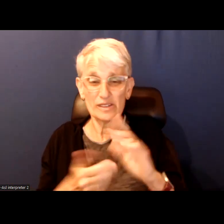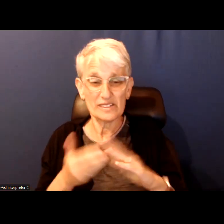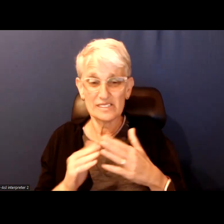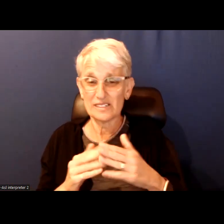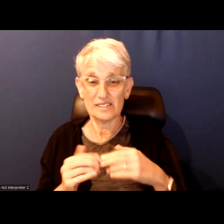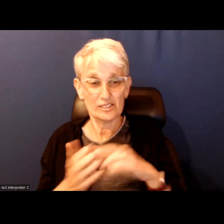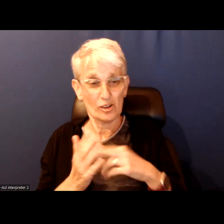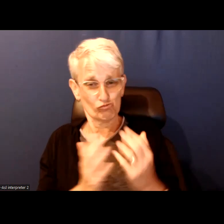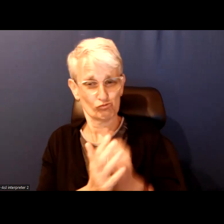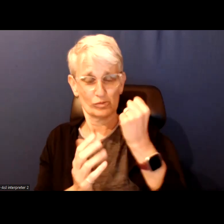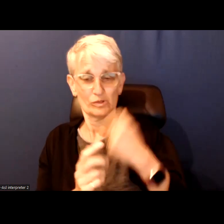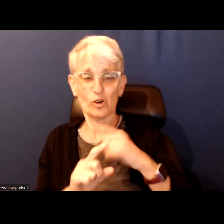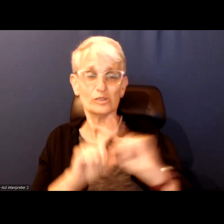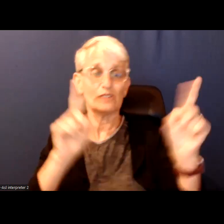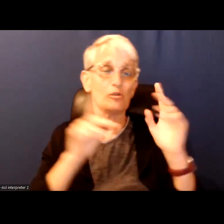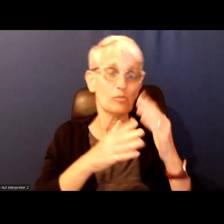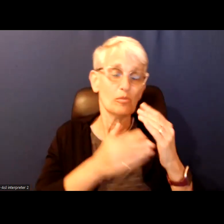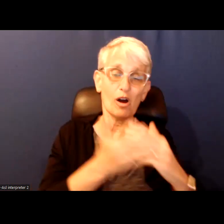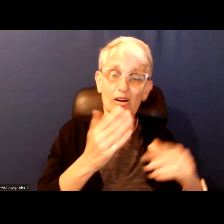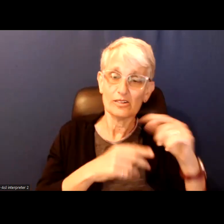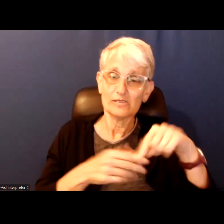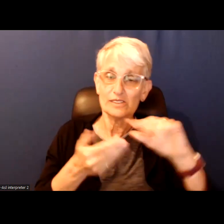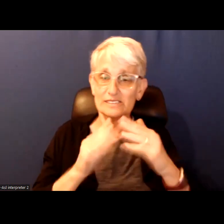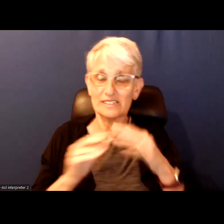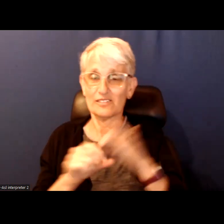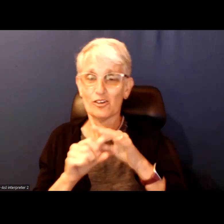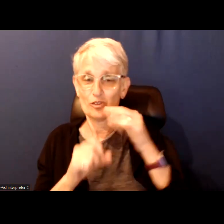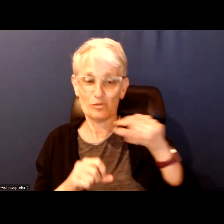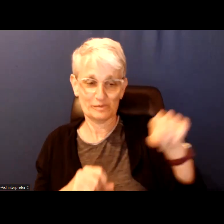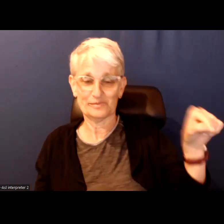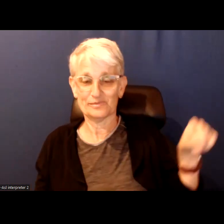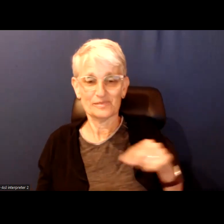a fun opportunity to visit a different part of the city and vote from there. Heather?